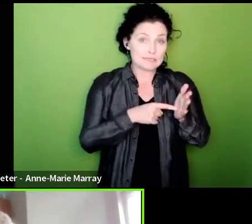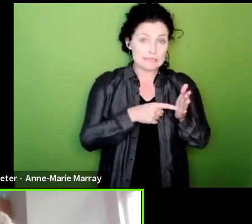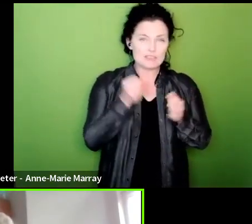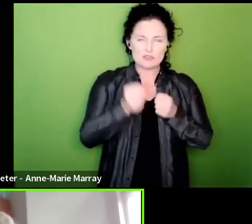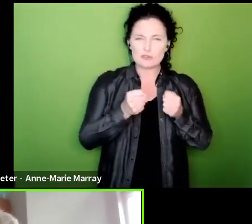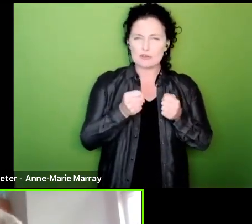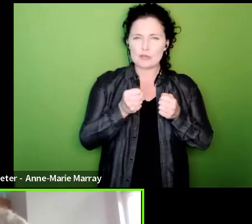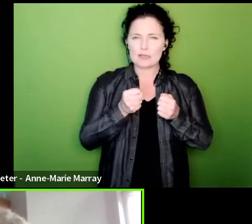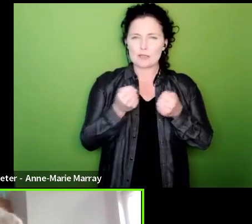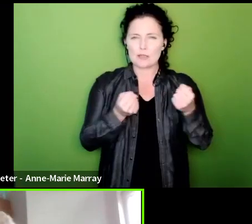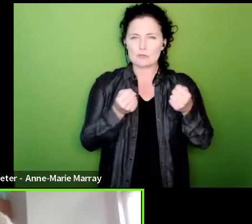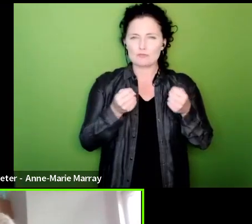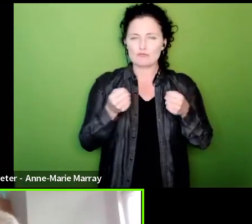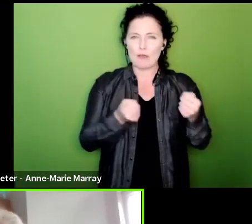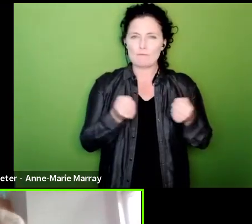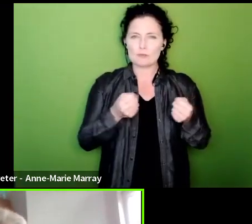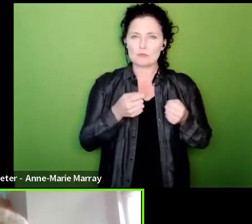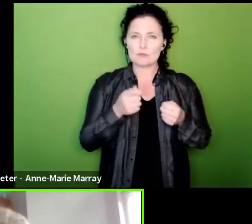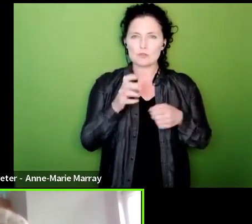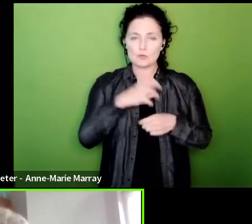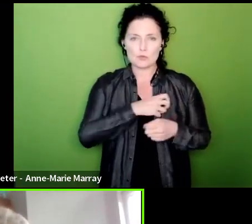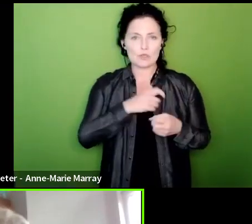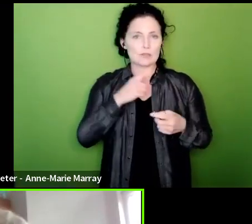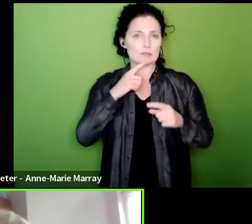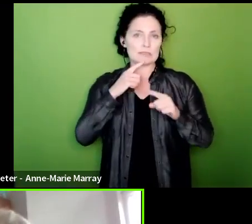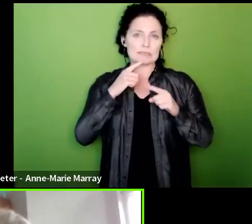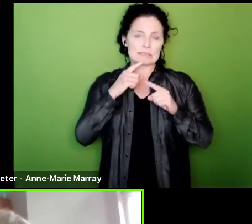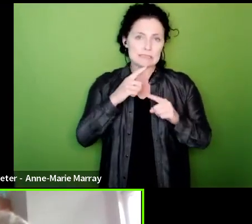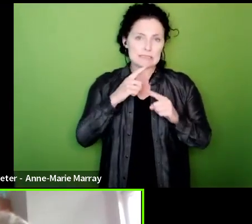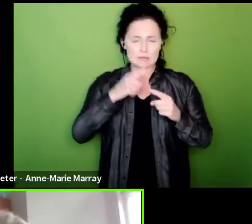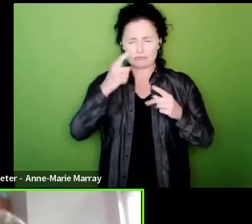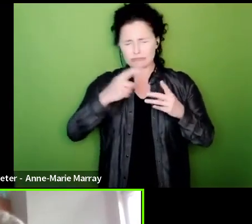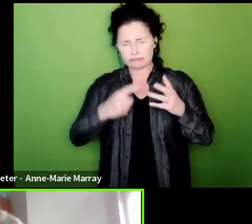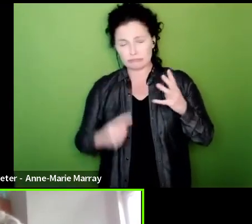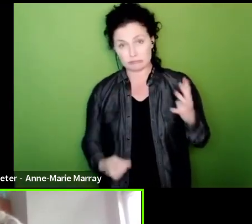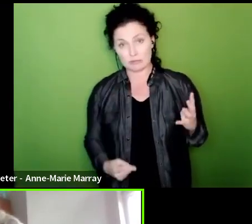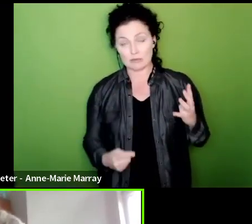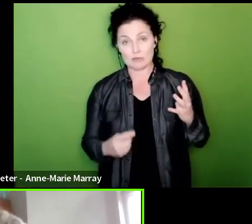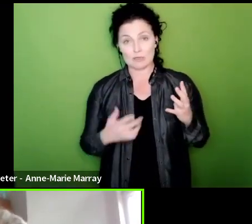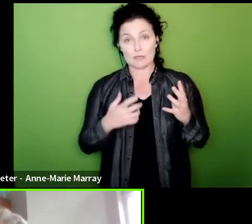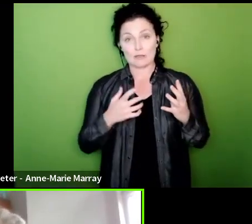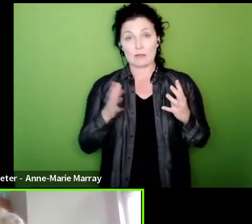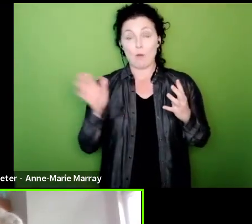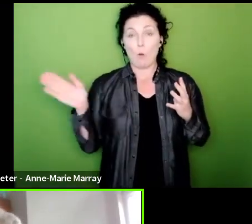postal workers, college lecturers the purpose of that meeting is that every union that has